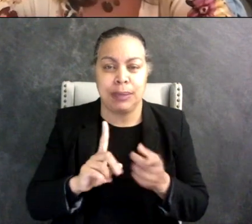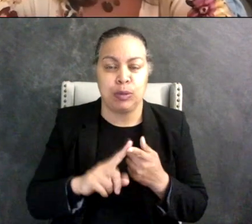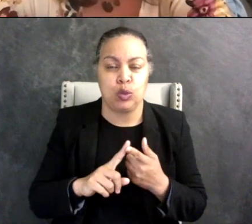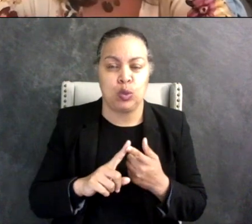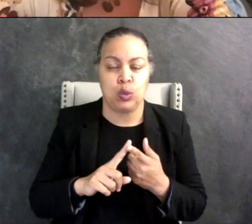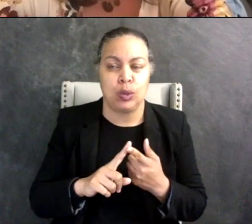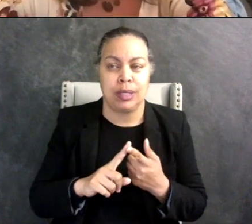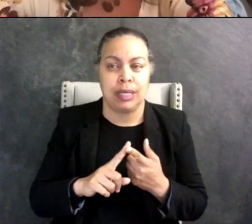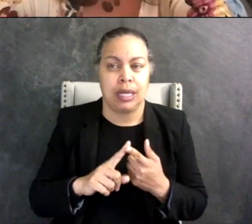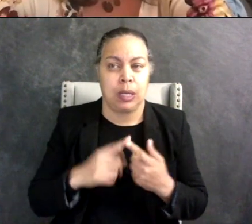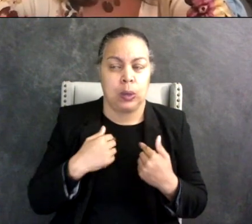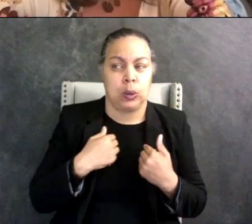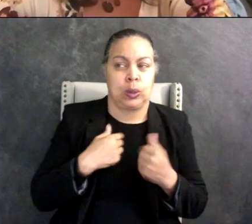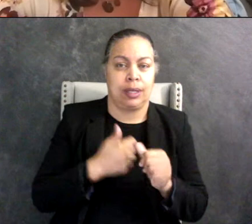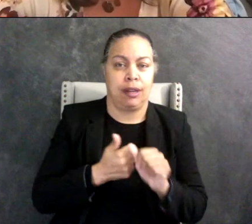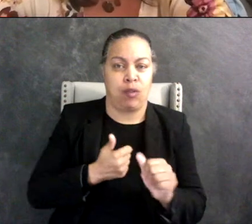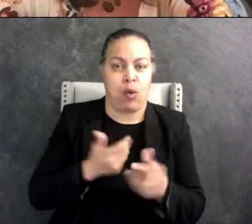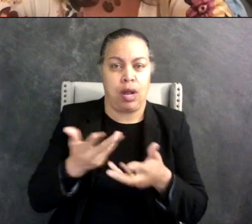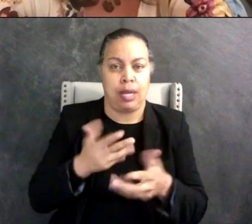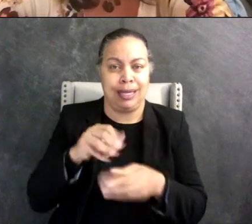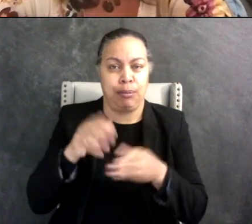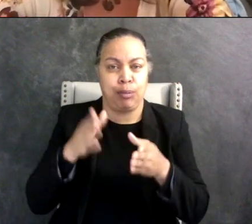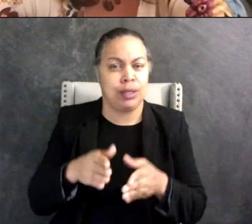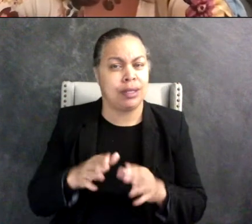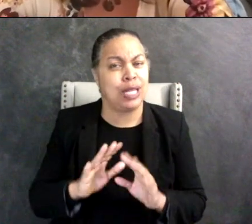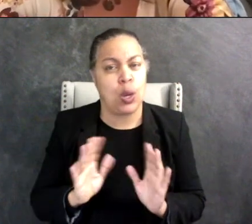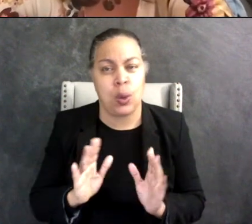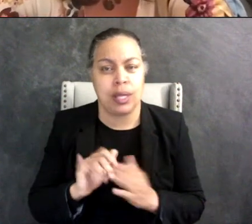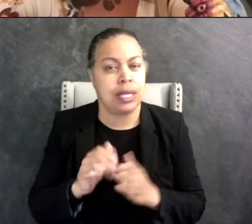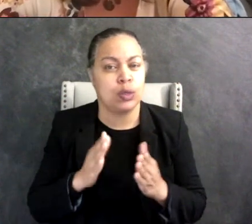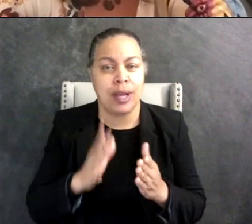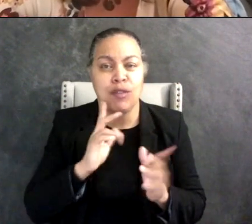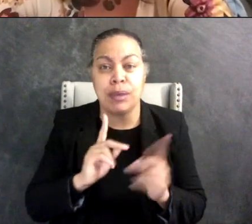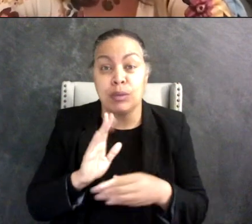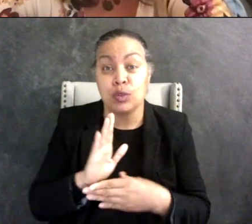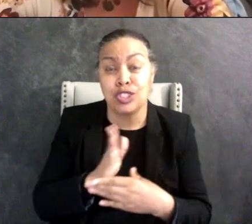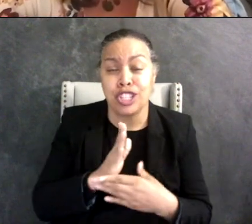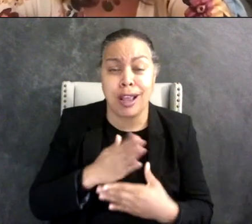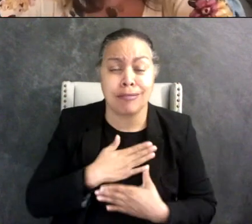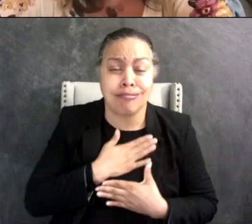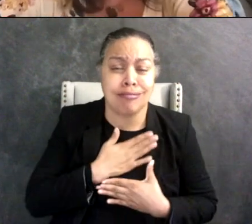It's a way for a lot of people to share joy and connection.